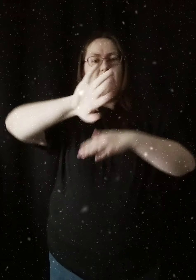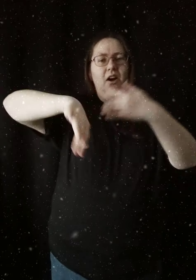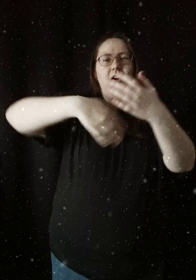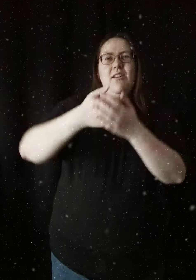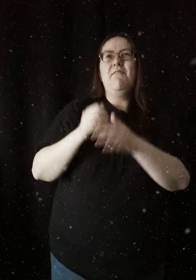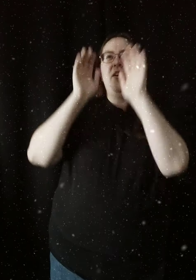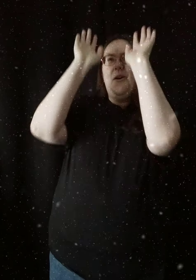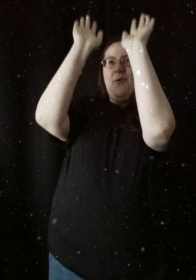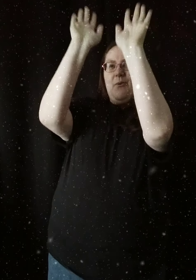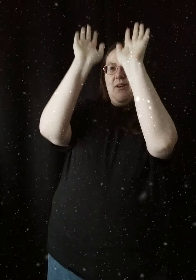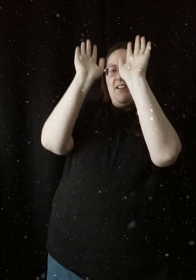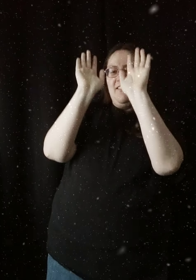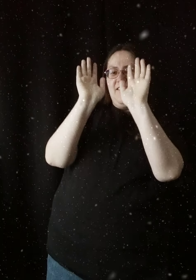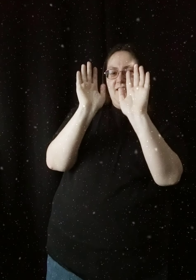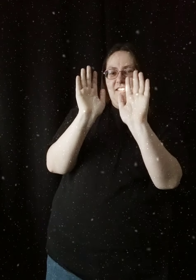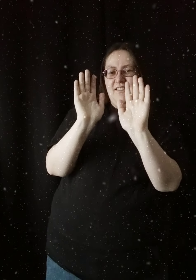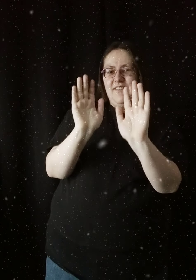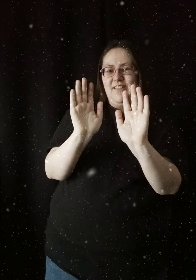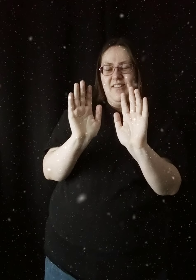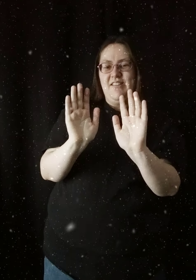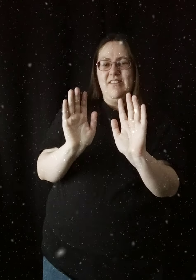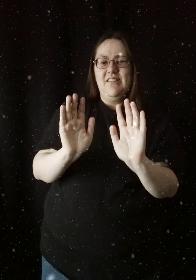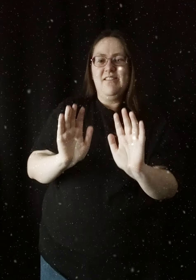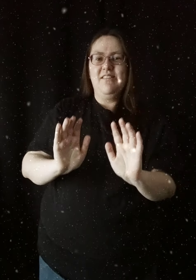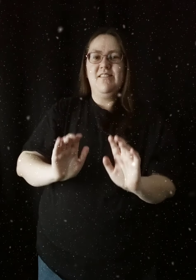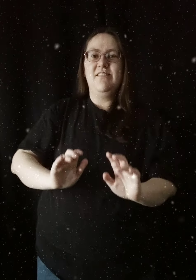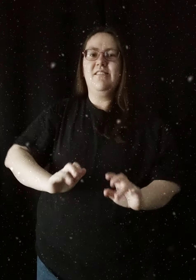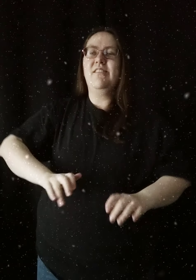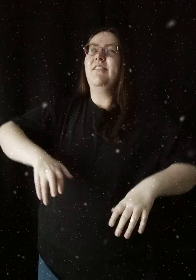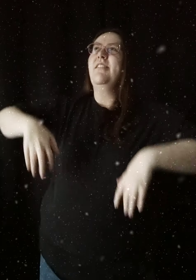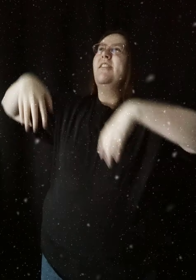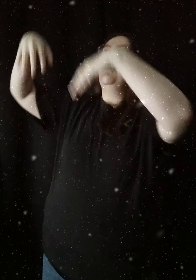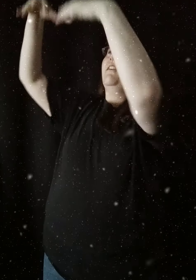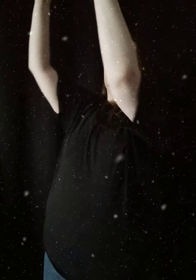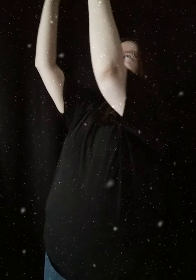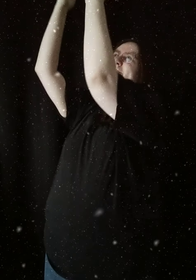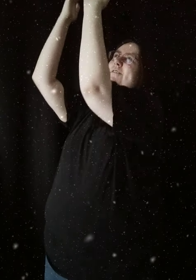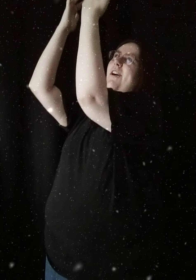With all of its wonder